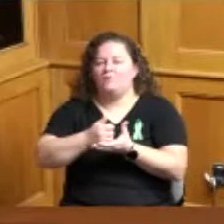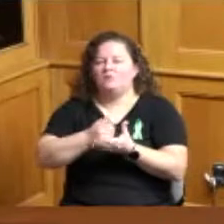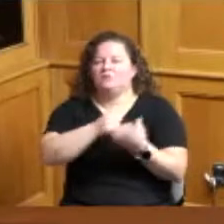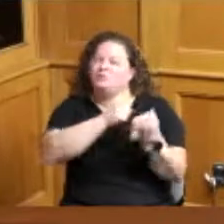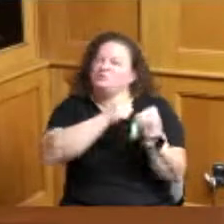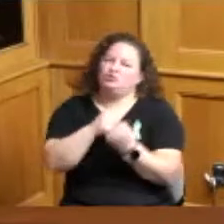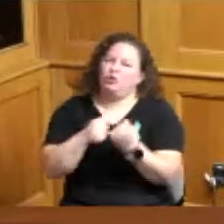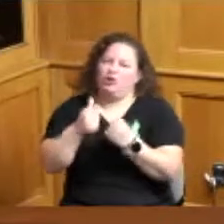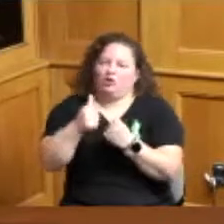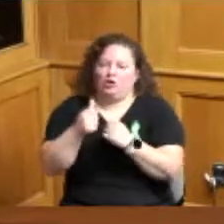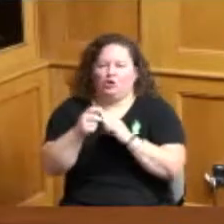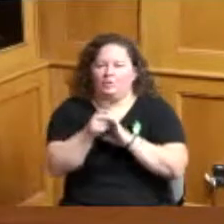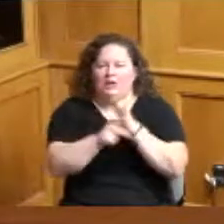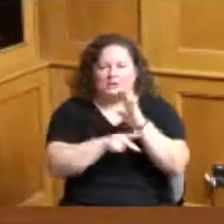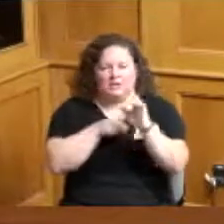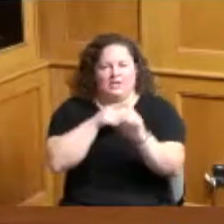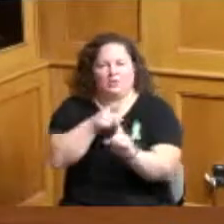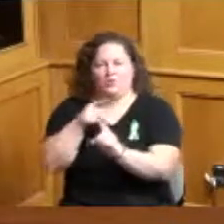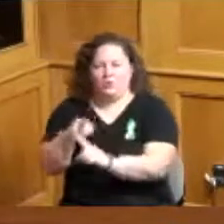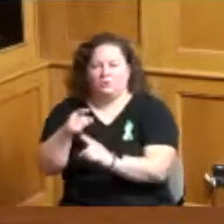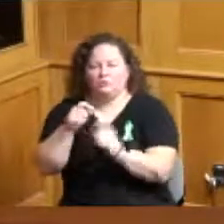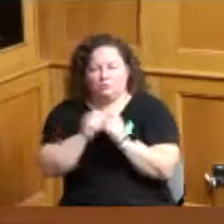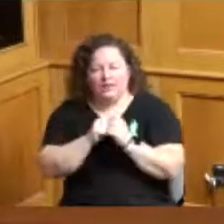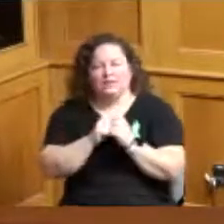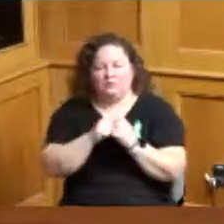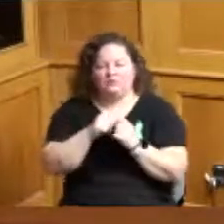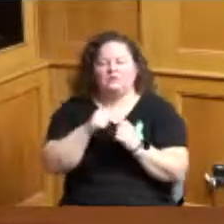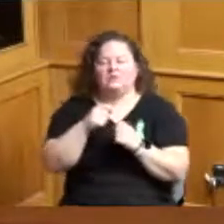care infrastructure a little bit more at least make it more evident how we're how we're trying